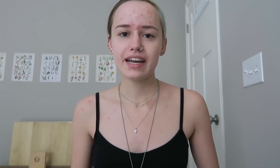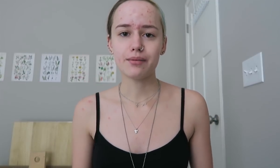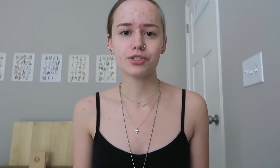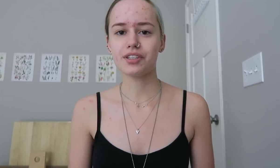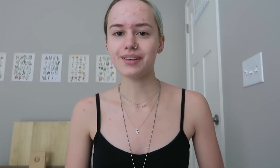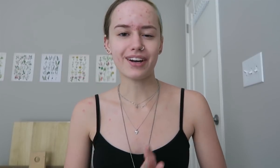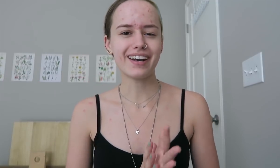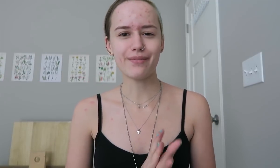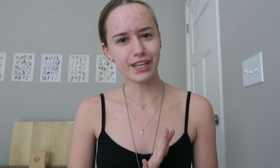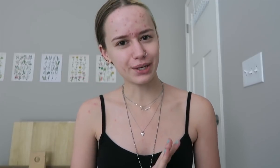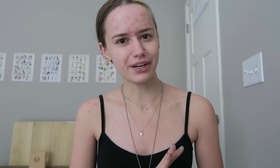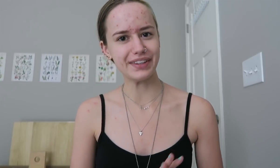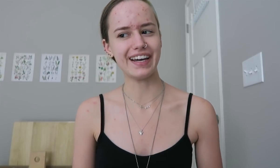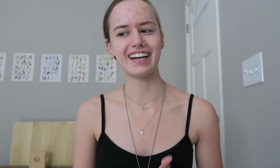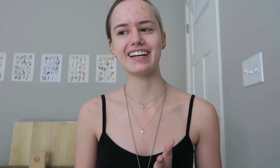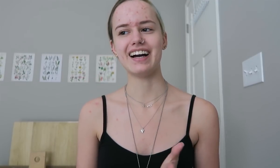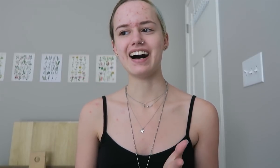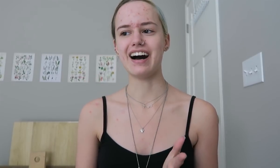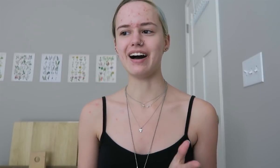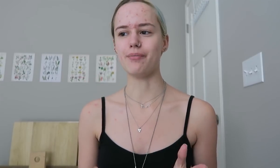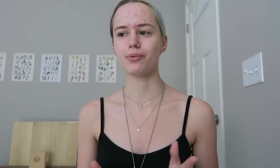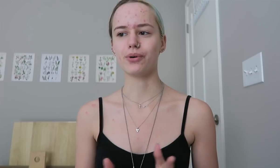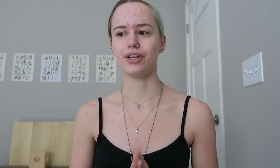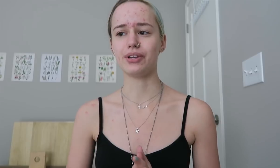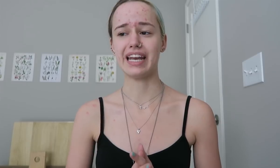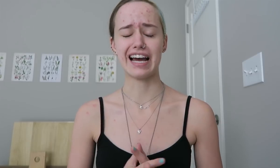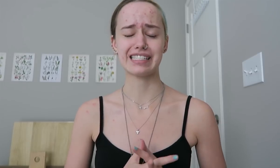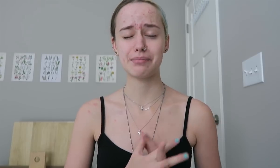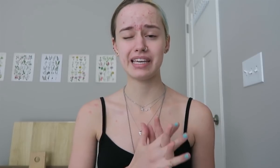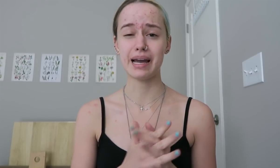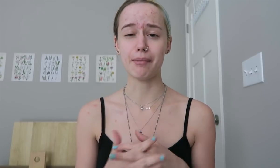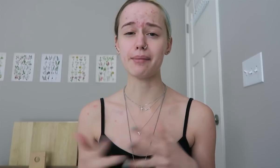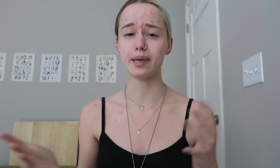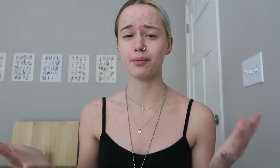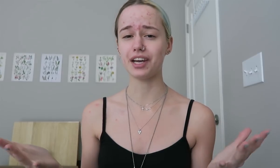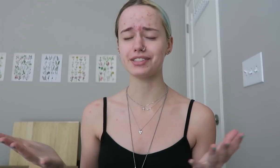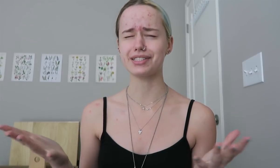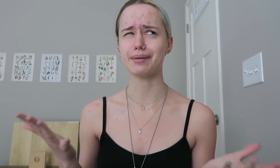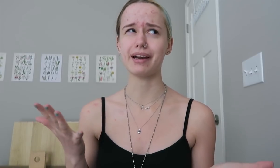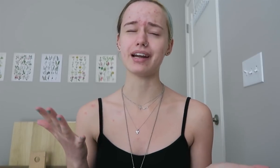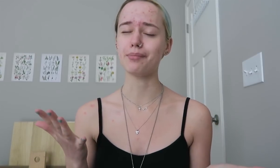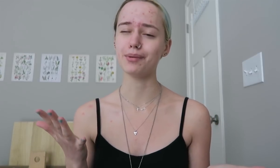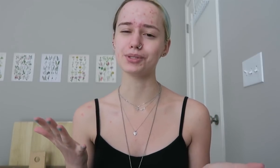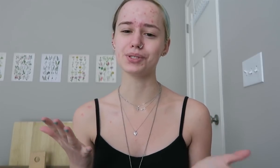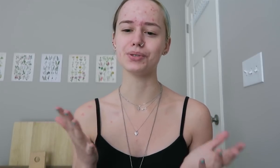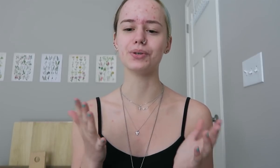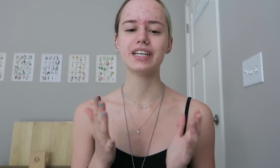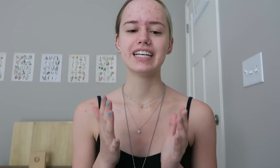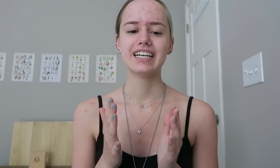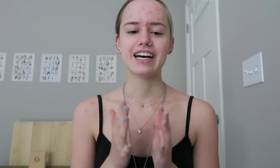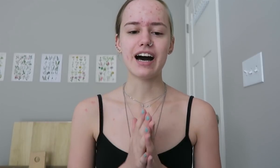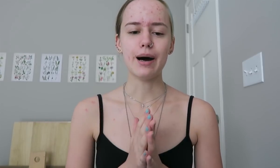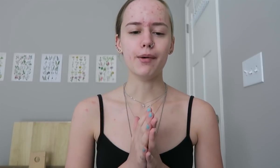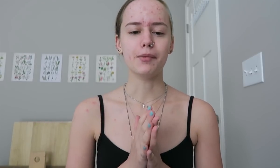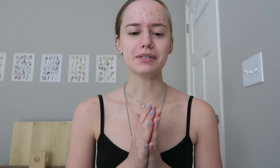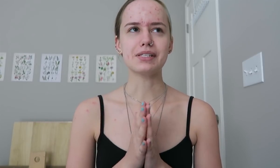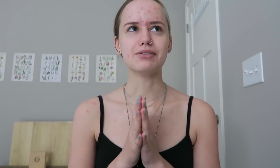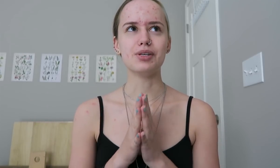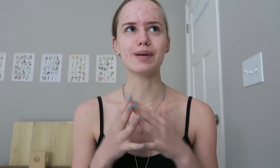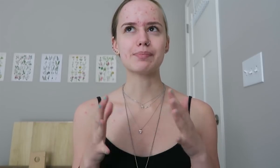I'm sure they've got an FAQ on there. Um, or you can ask me I might be able to answer I might not be able to, um, I'm also two months behind